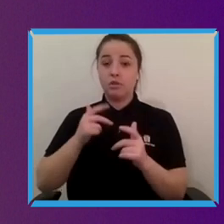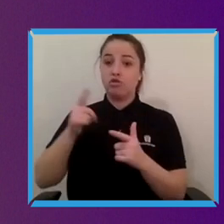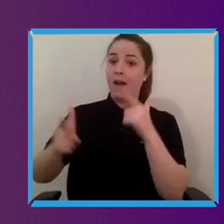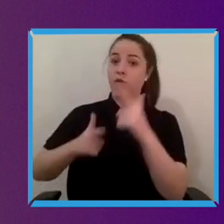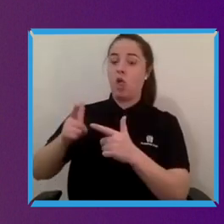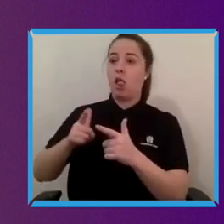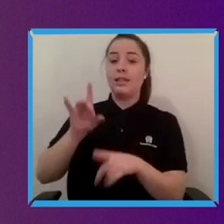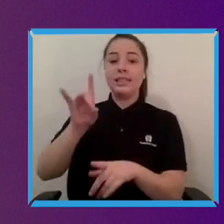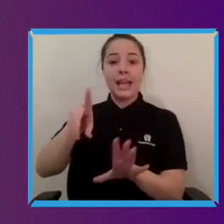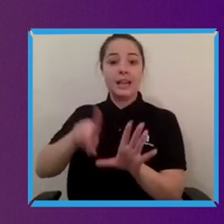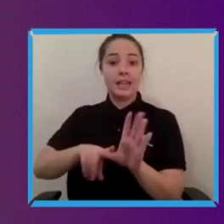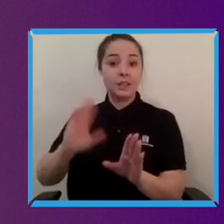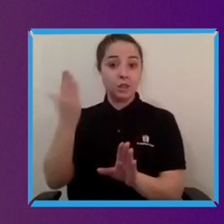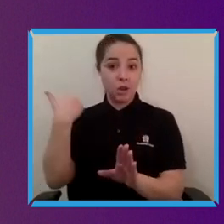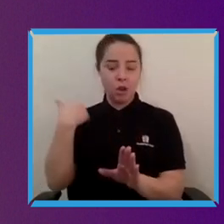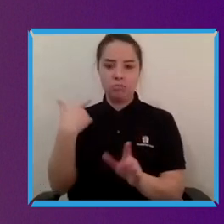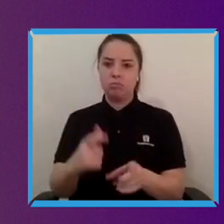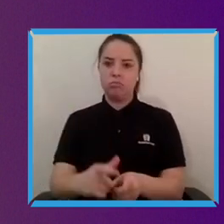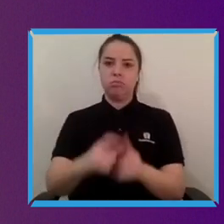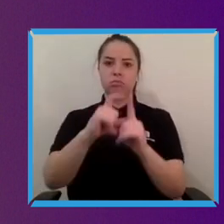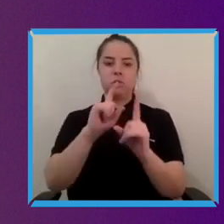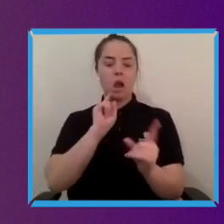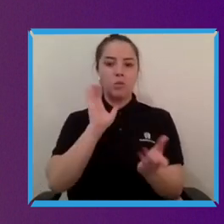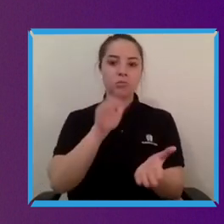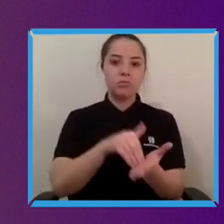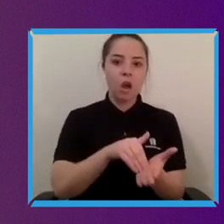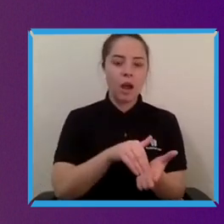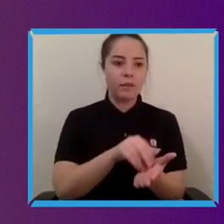would turn up to places and they would claim to be accessible and they just